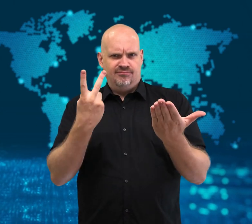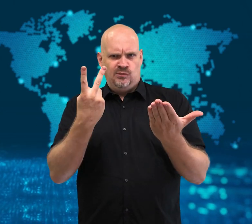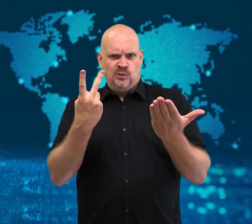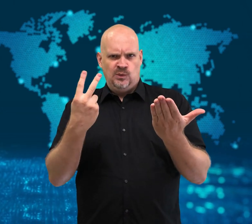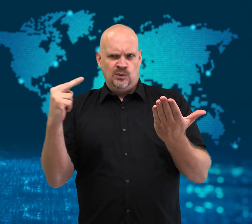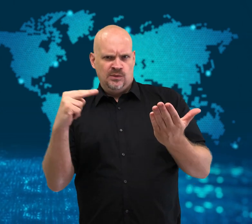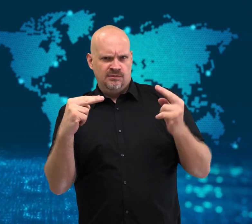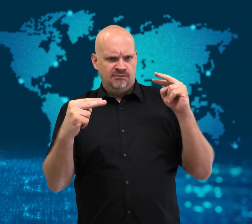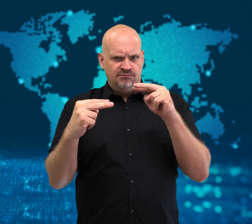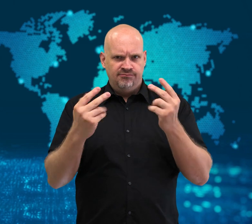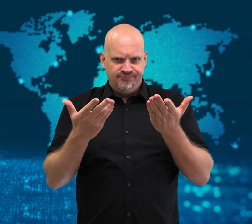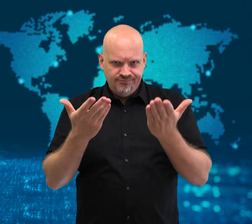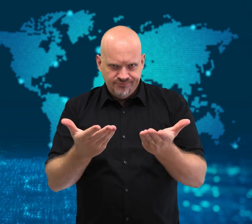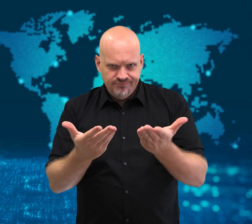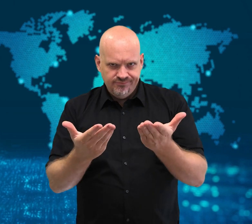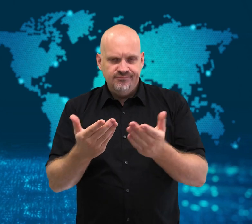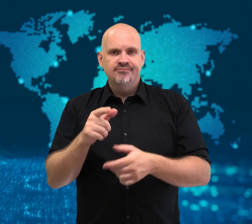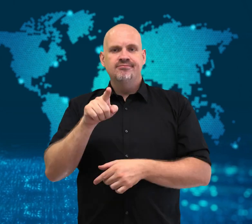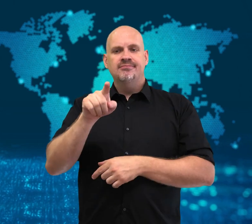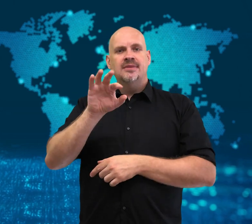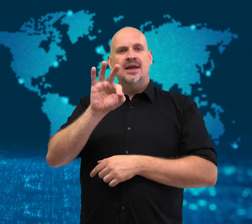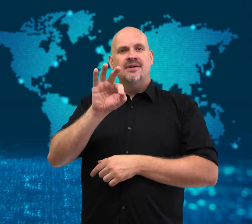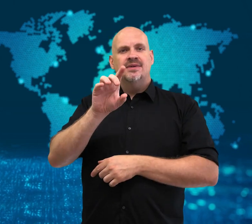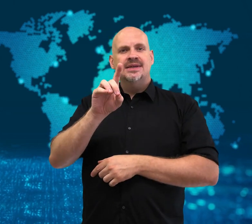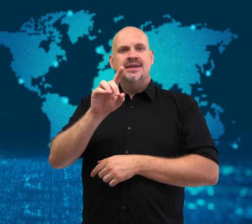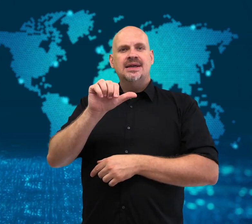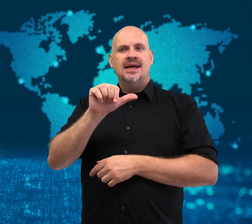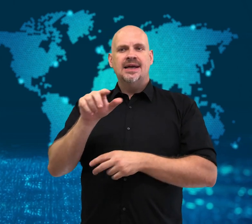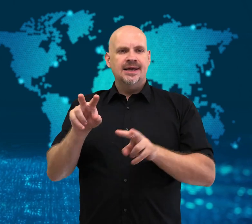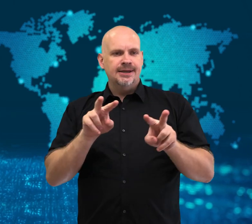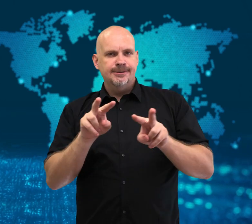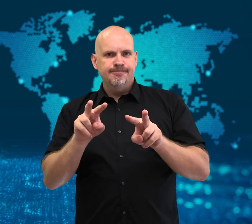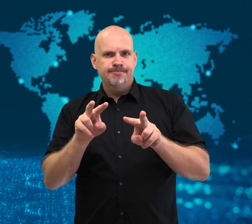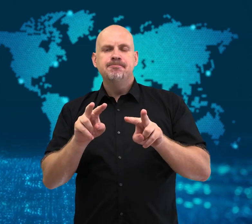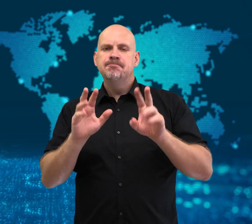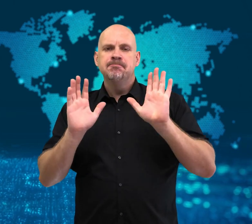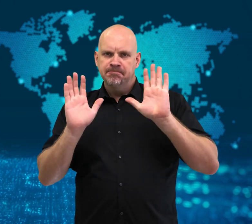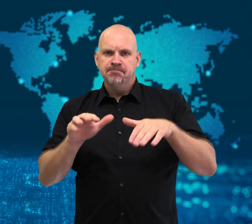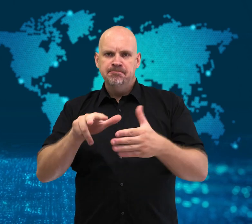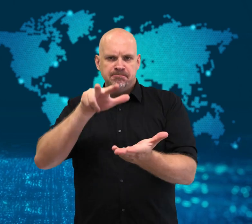Because of the conflicting evidence,